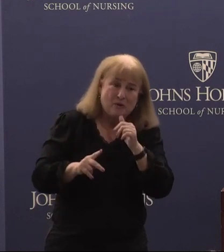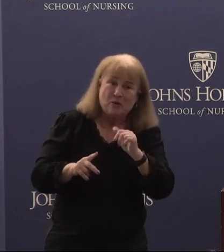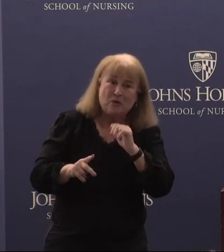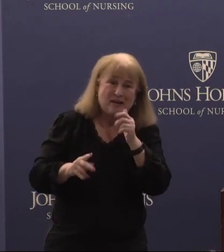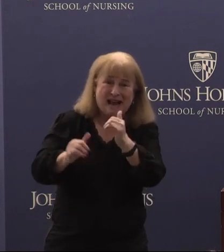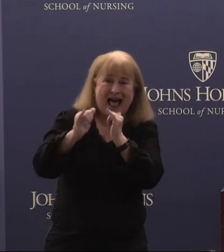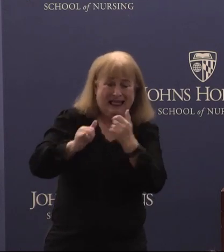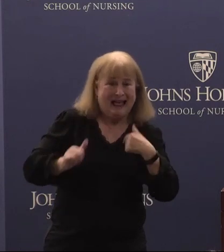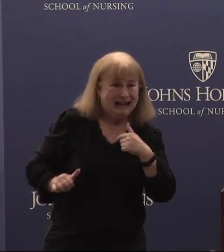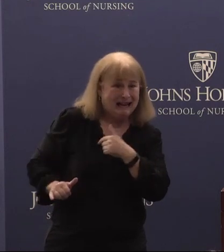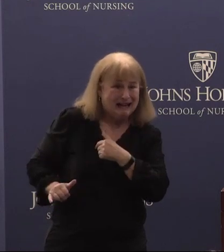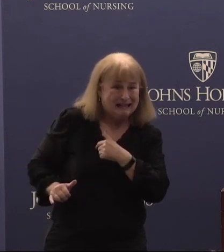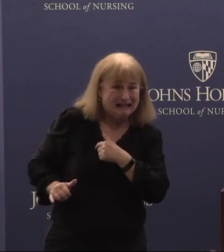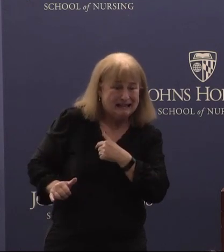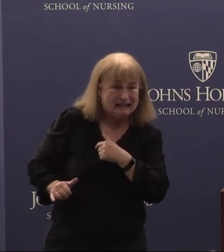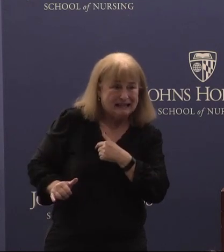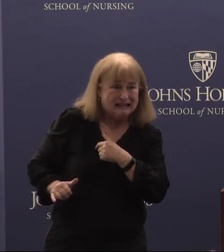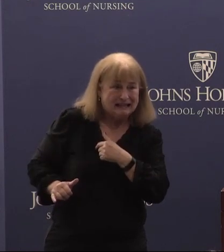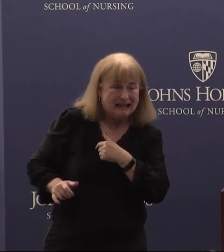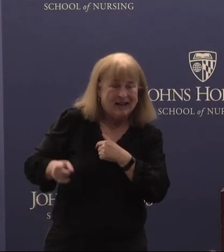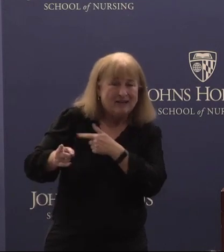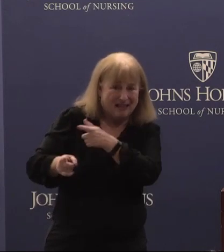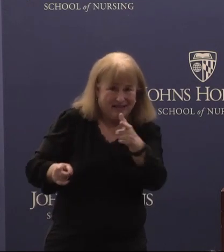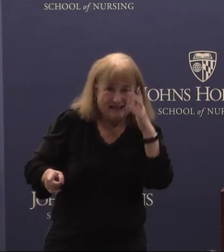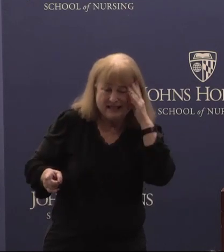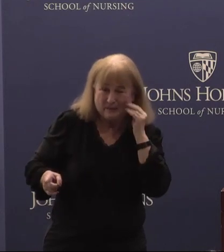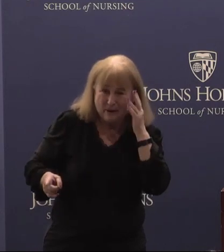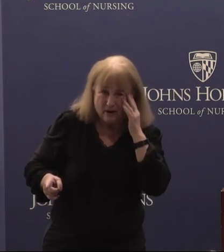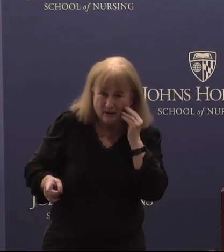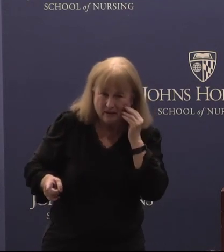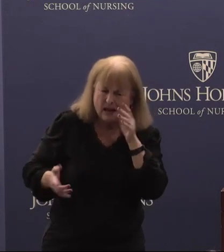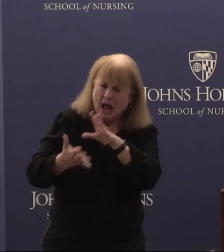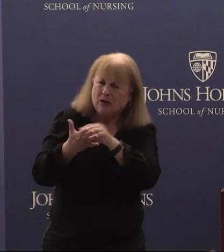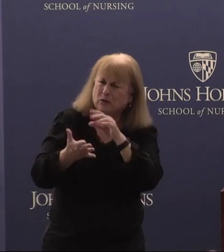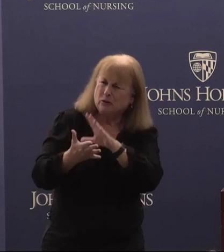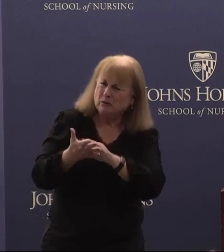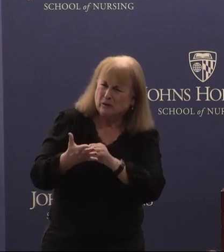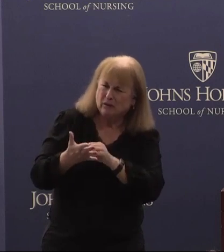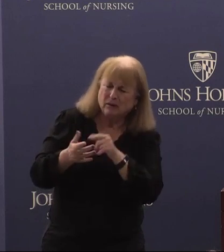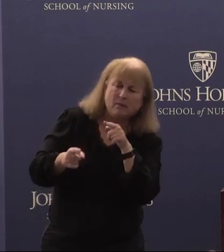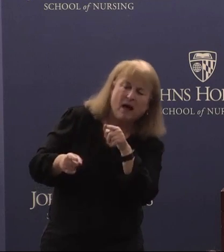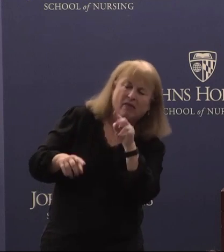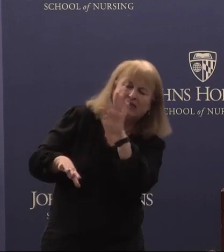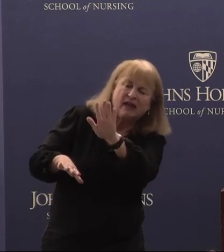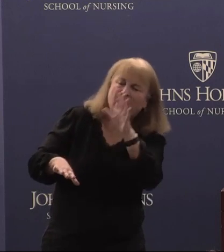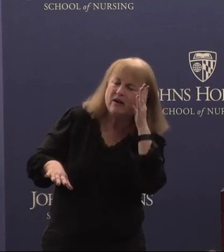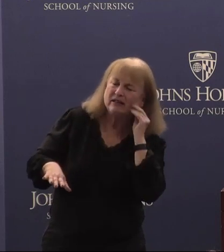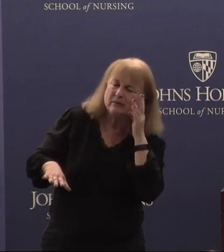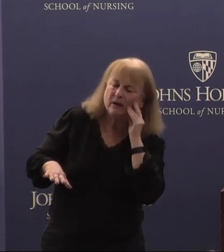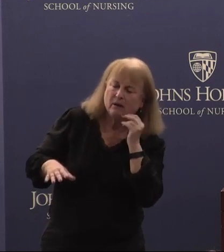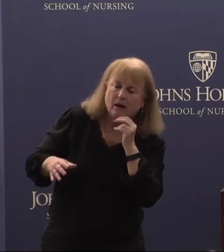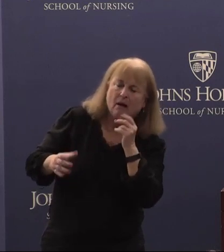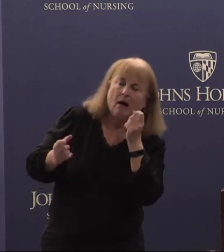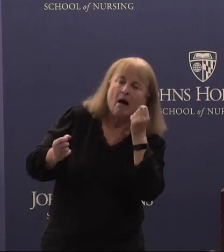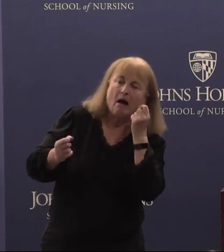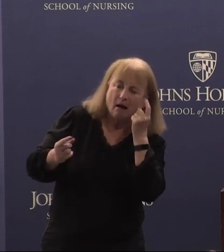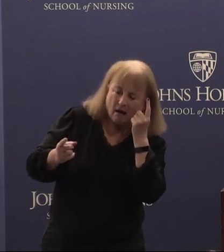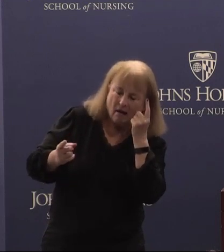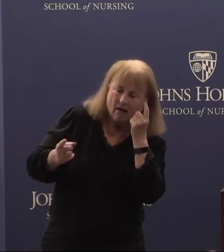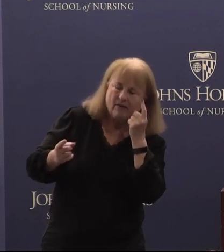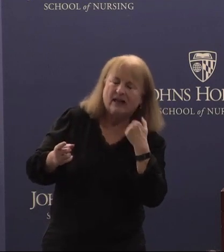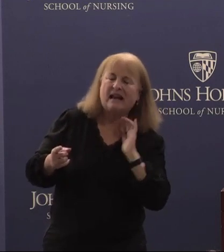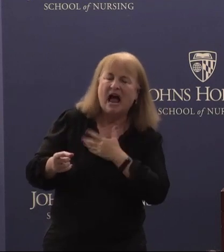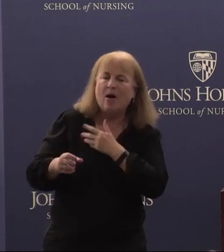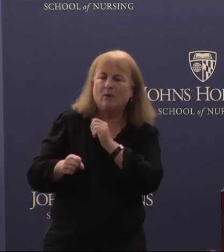at all experience and to learn about that in such a way that the work that we're doing the actions